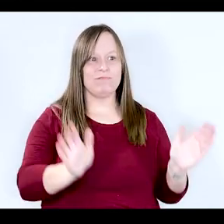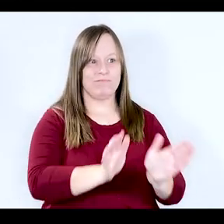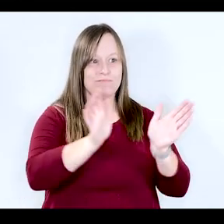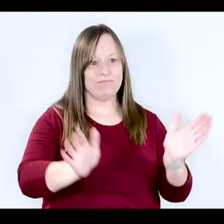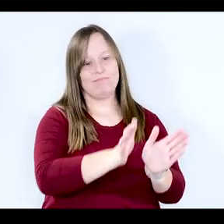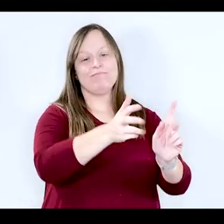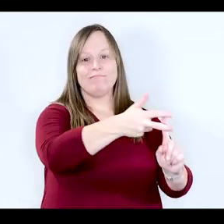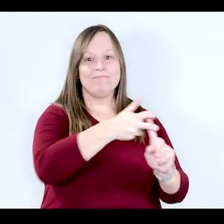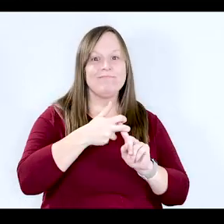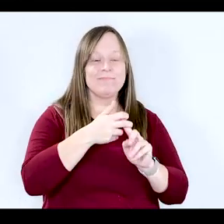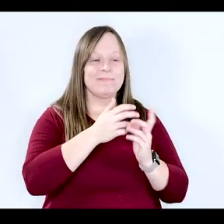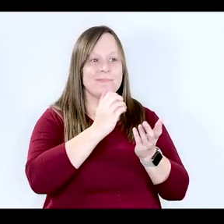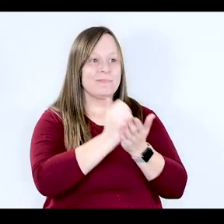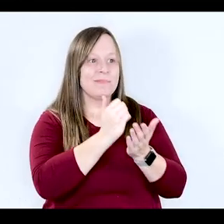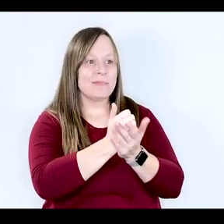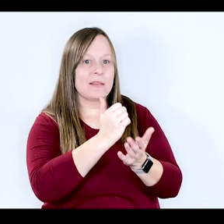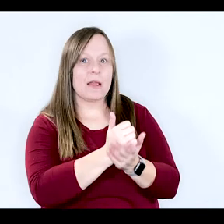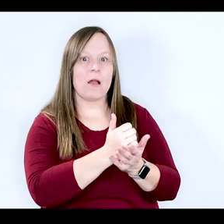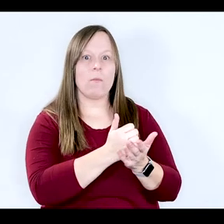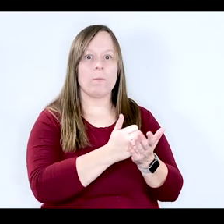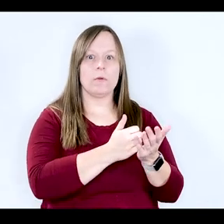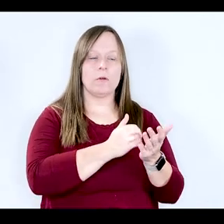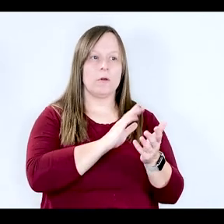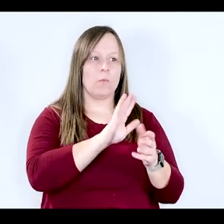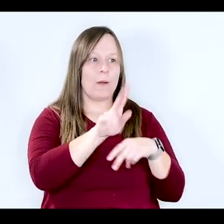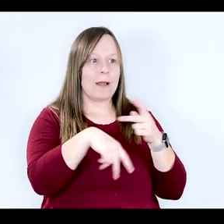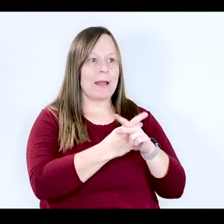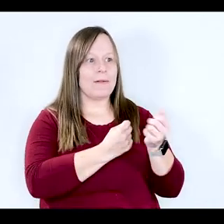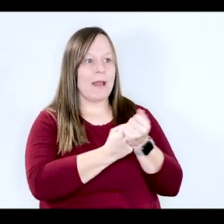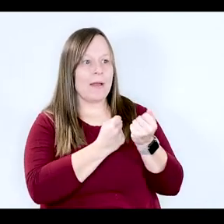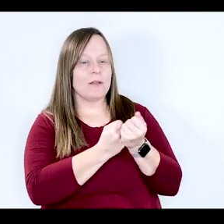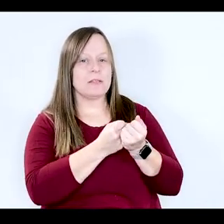able to look towards what kind of advocacy or even potential